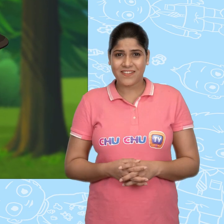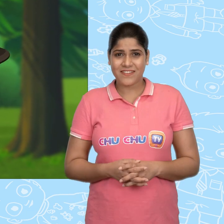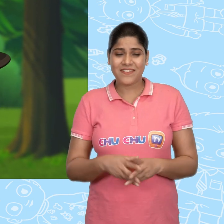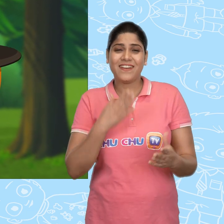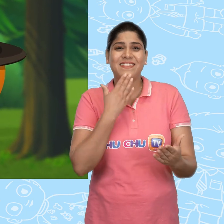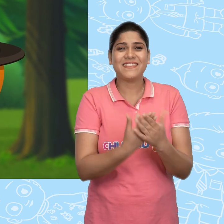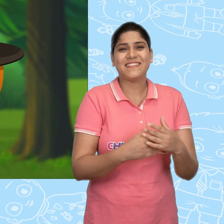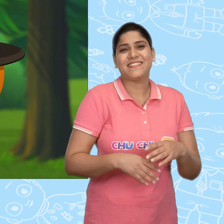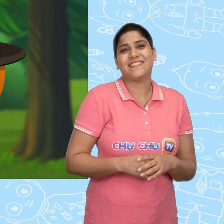Thank you!